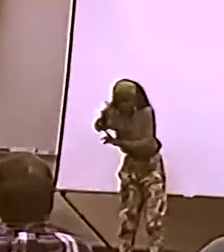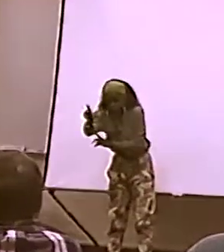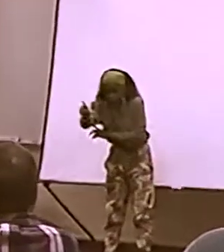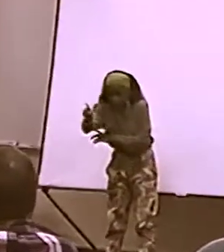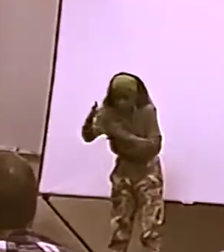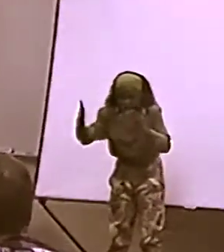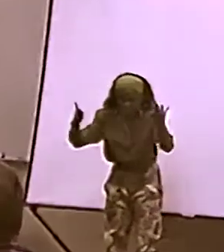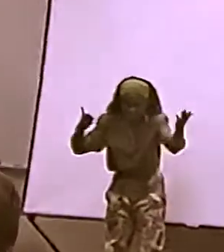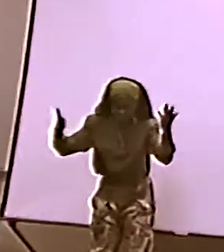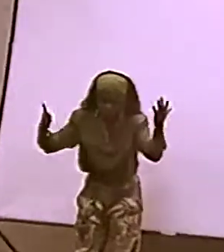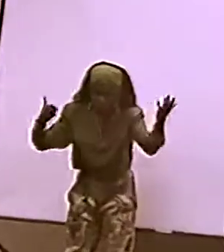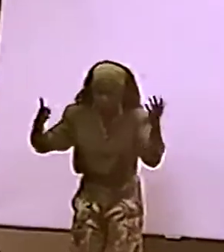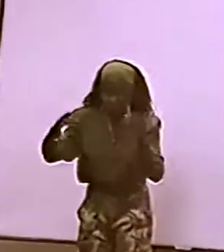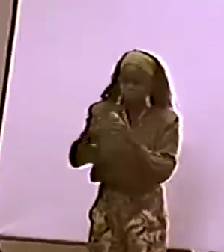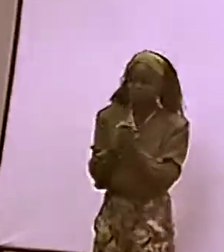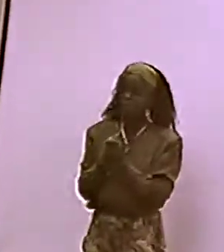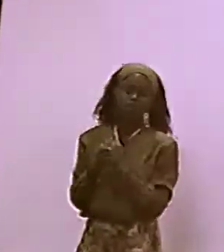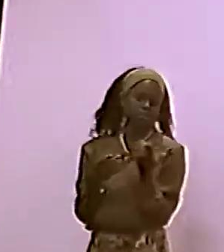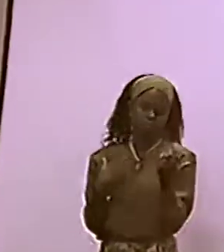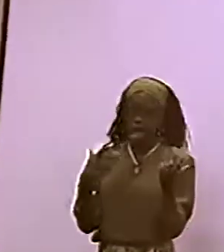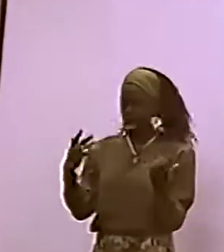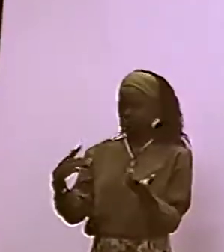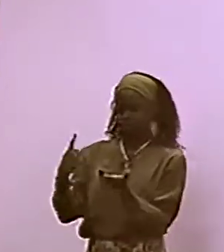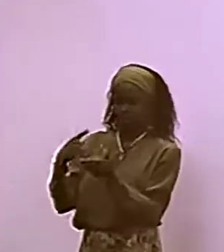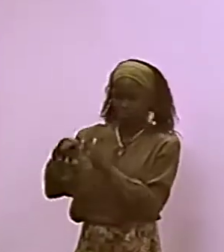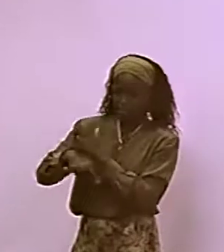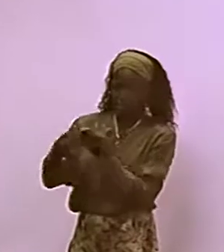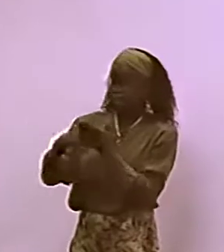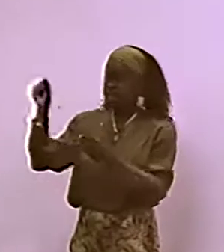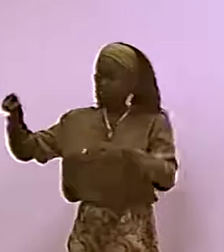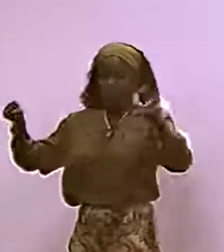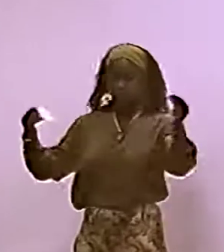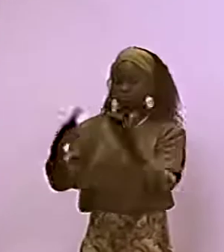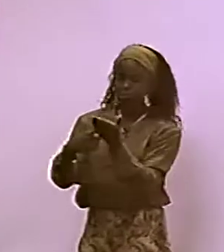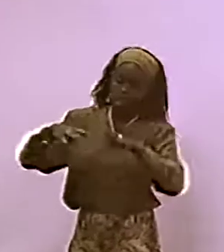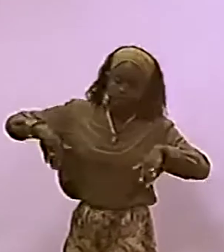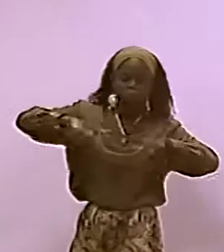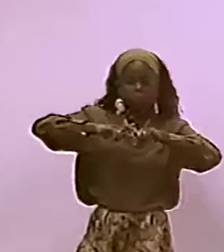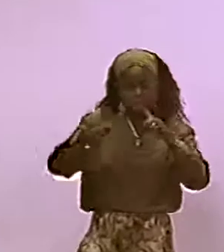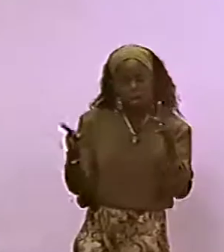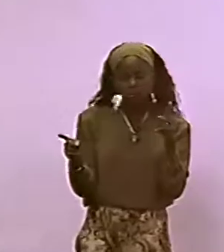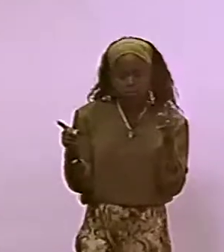OK, NOW I WANT TO SUMMARIZE THROUGH THE WORKSHOP.